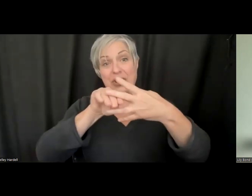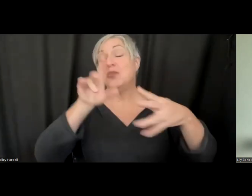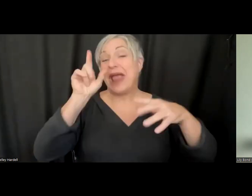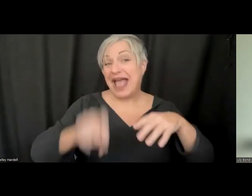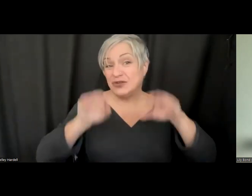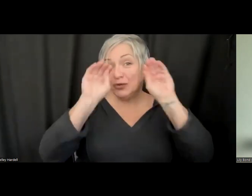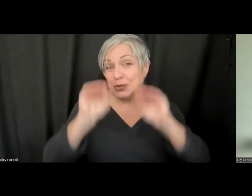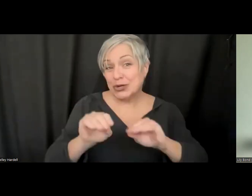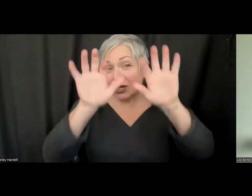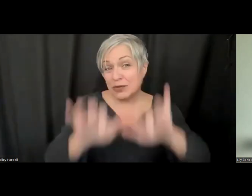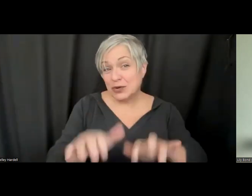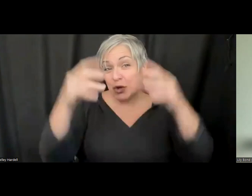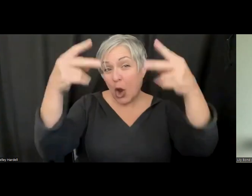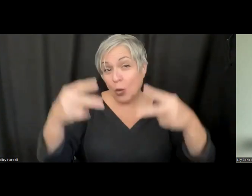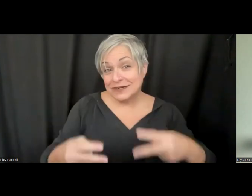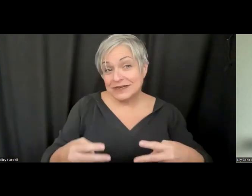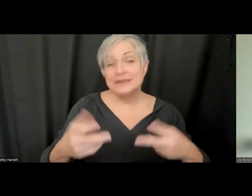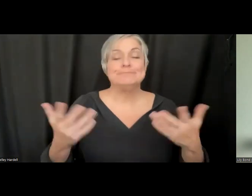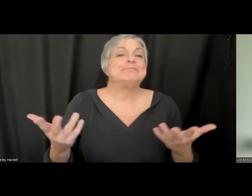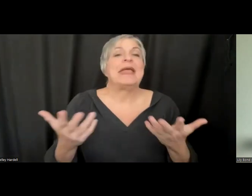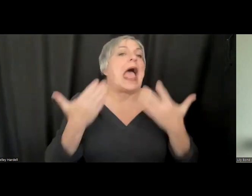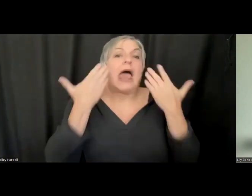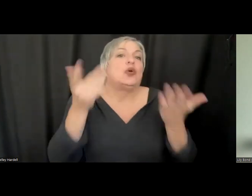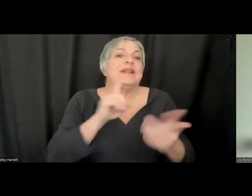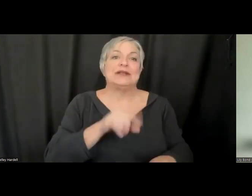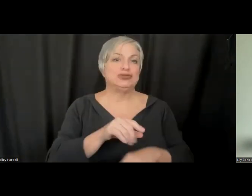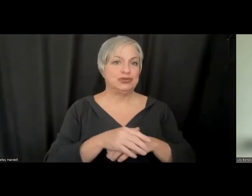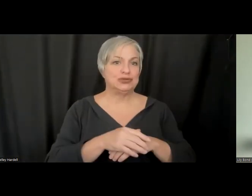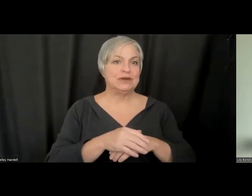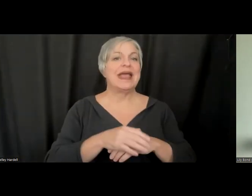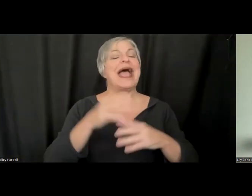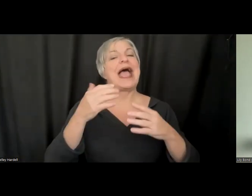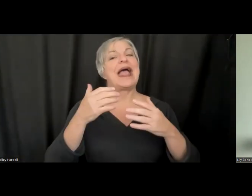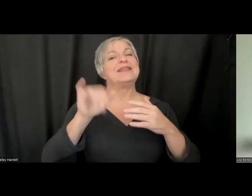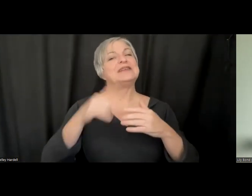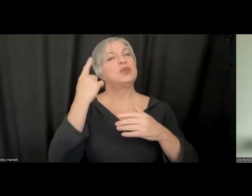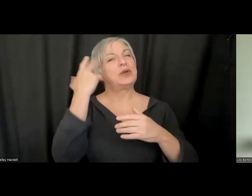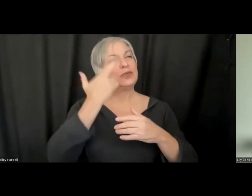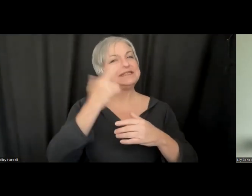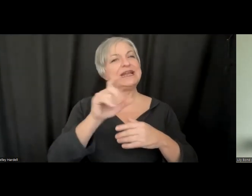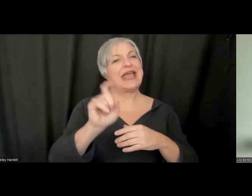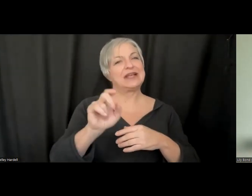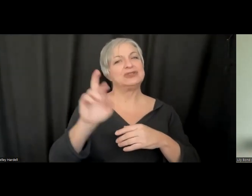don't know the answer to that question, and I think this is one of the reasons why XR experts and captioning experts